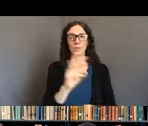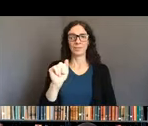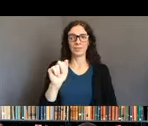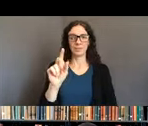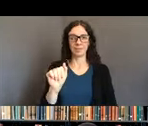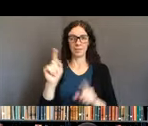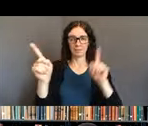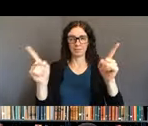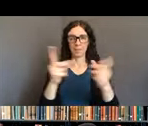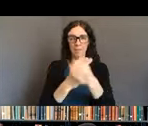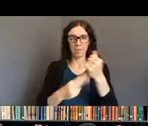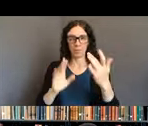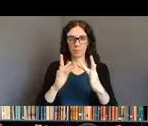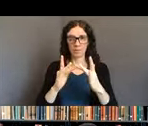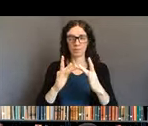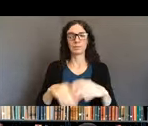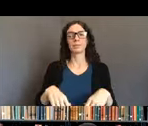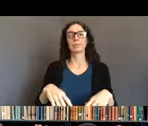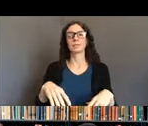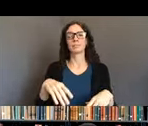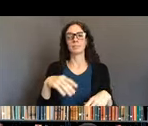with links to this website.